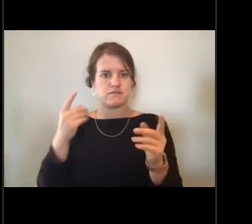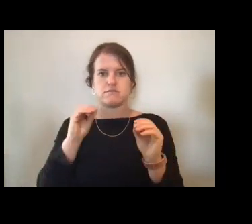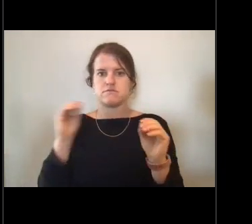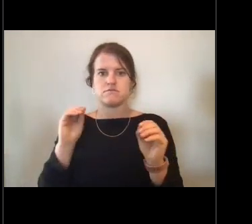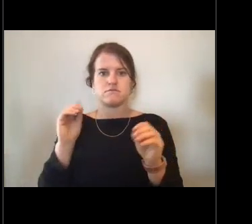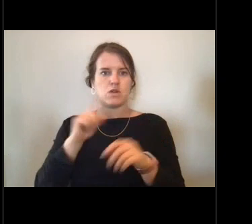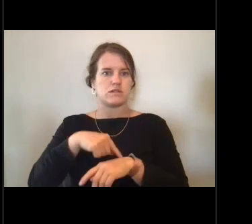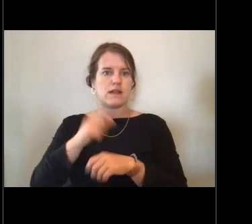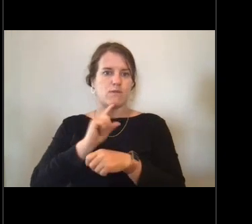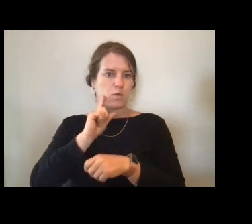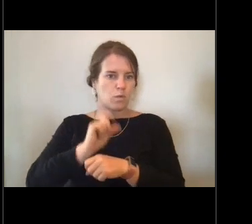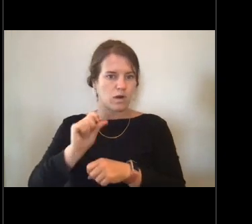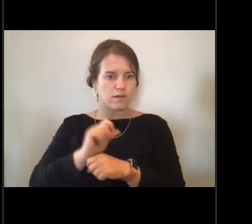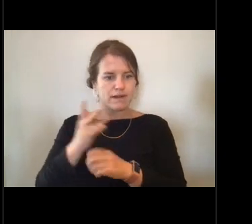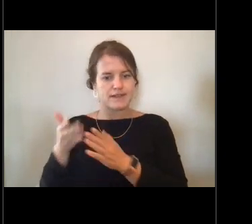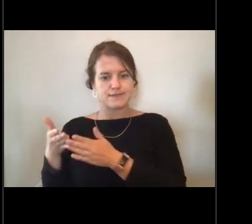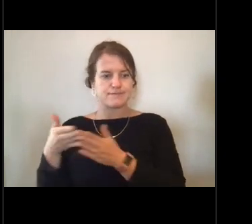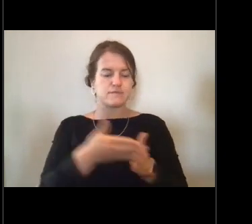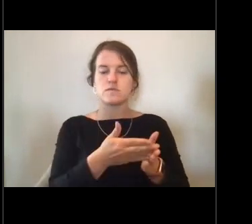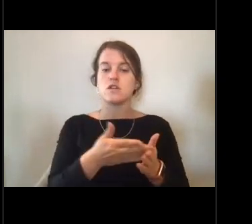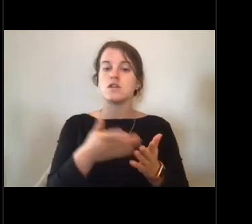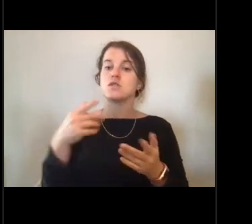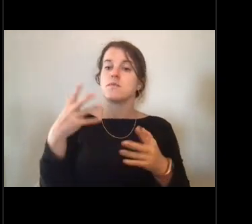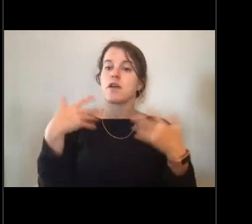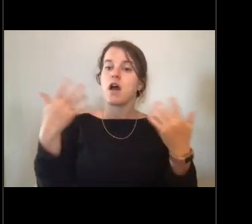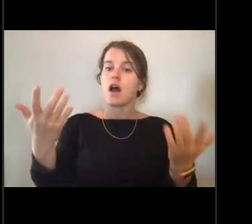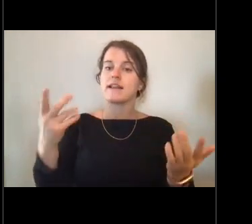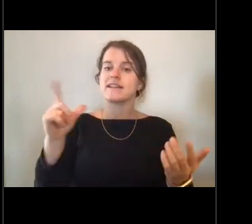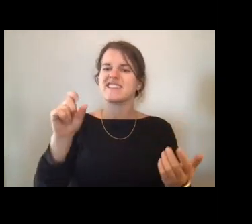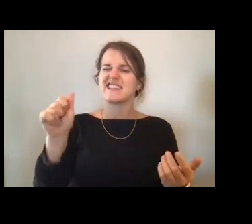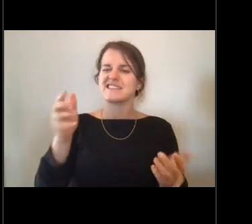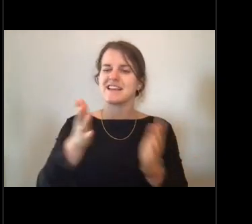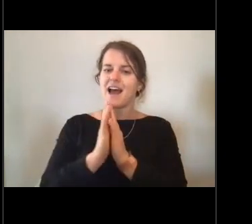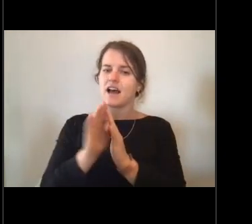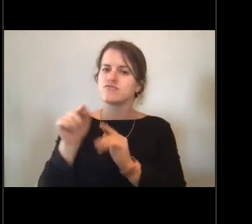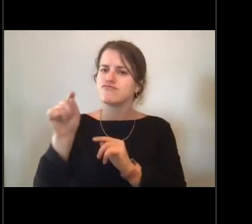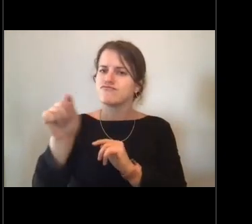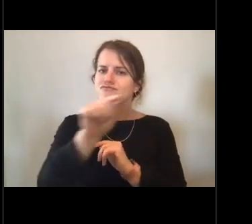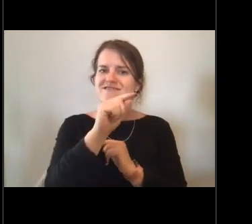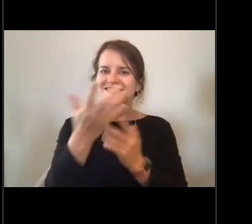[Lisa] So what do you guys think in our audience? Would you have... would you ask the male to come out to you